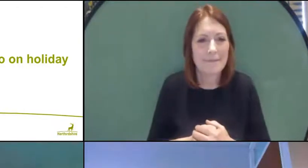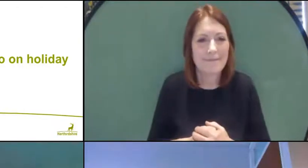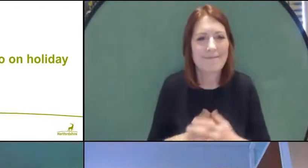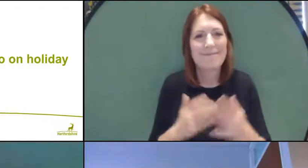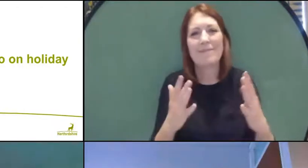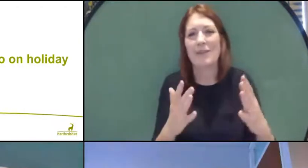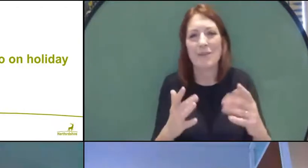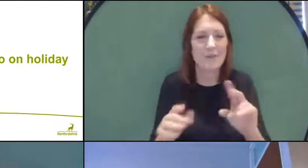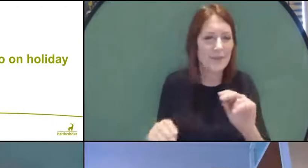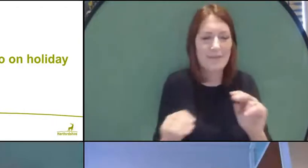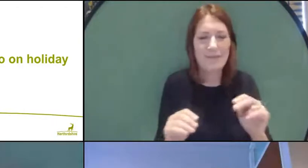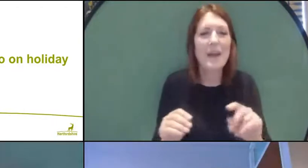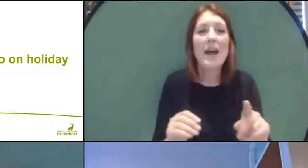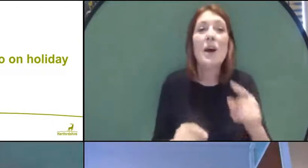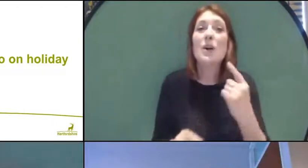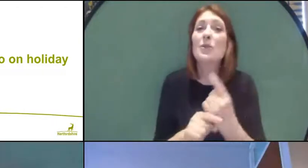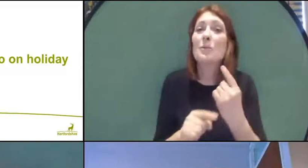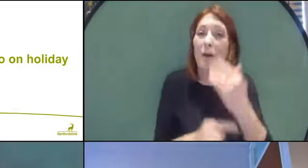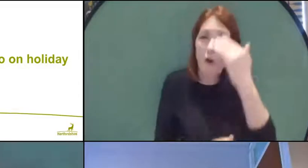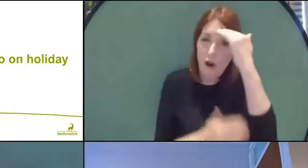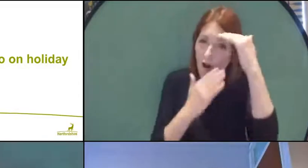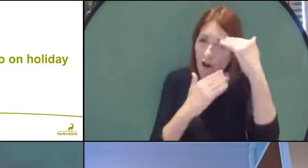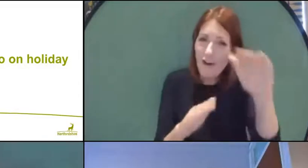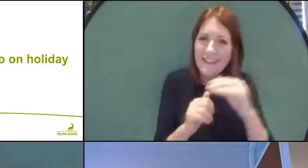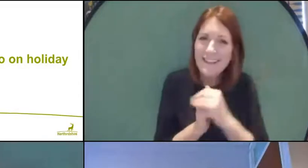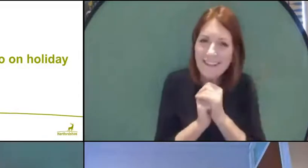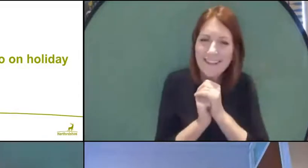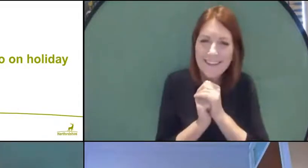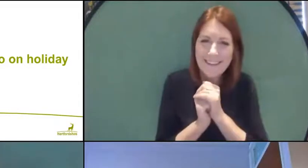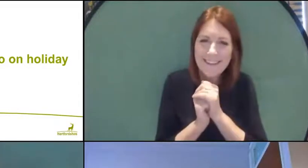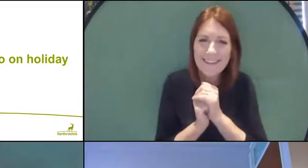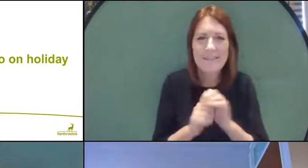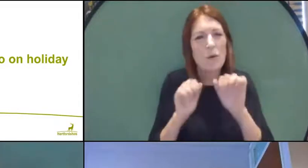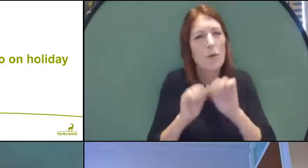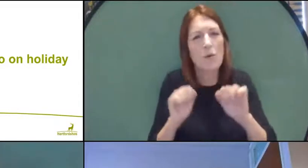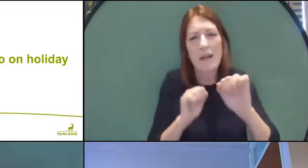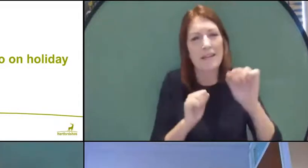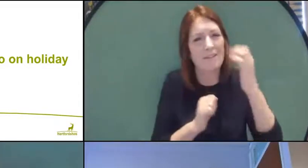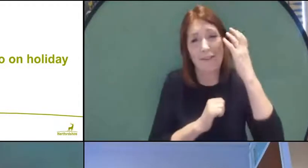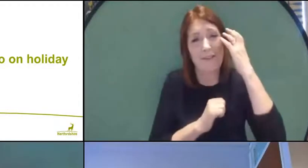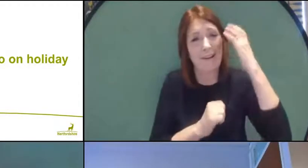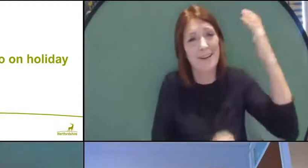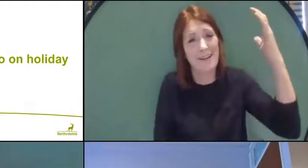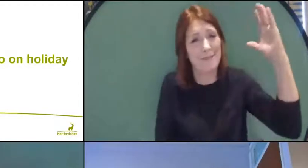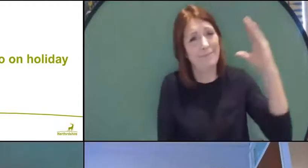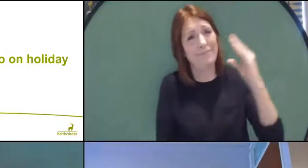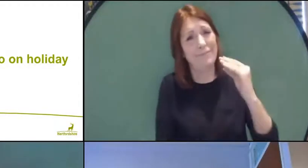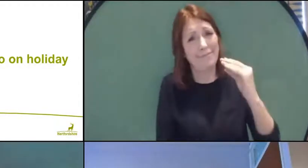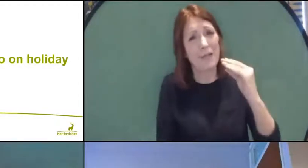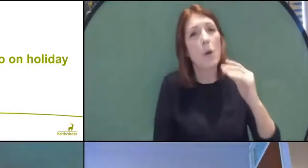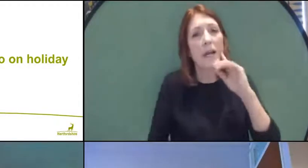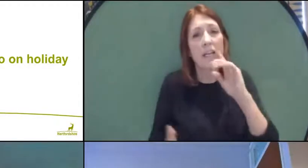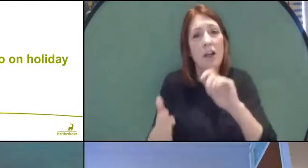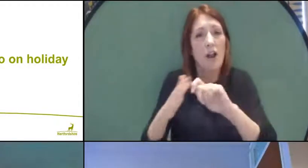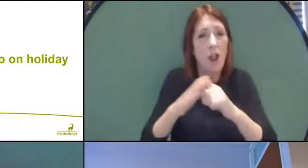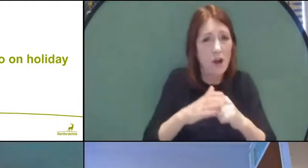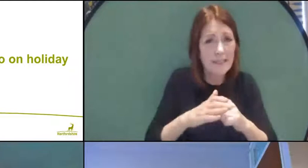I was just going to say about holidays and again, we have to wait for the government to lift the restrictions, certainly on holidays abroad,